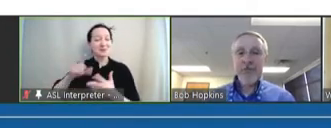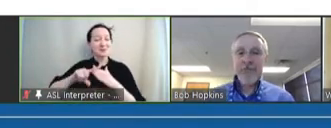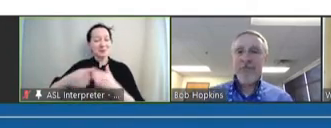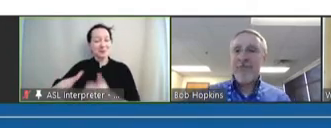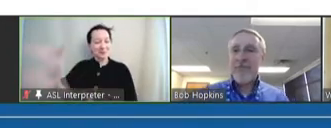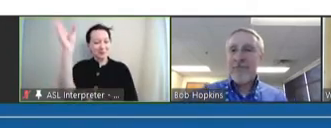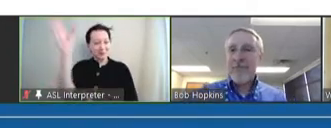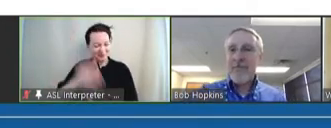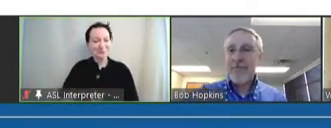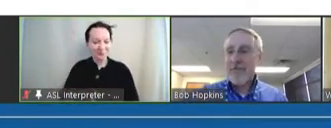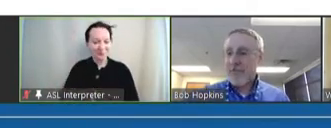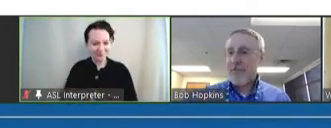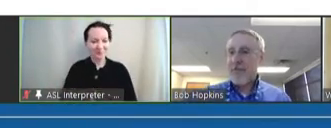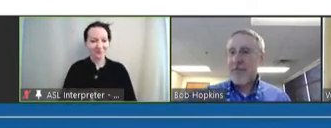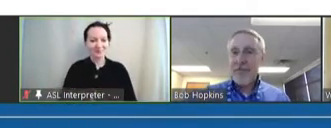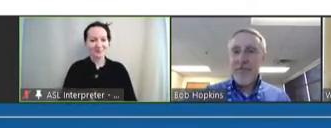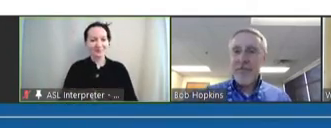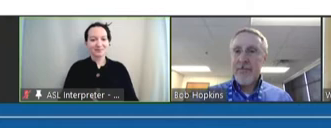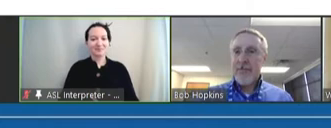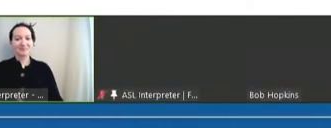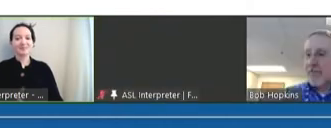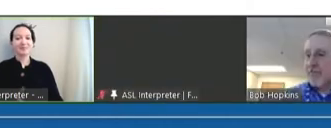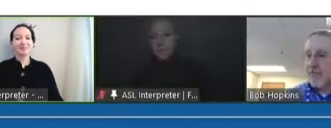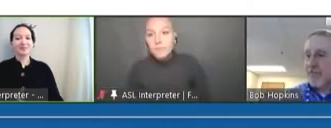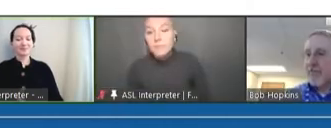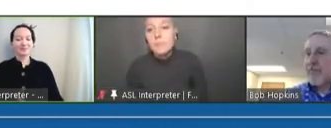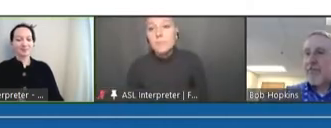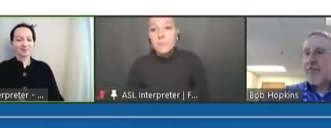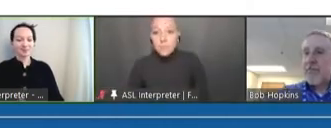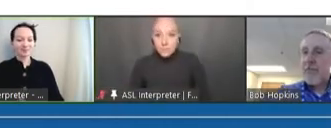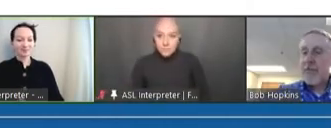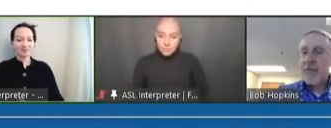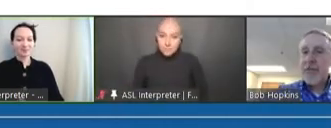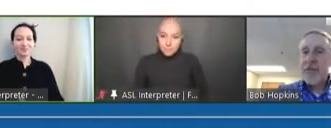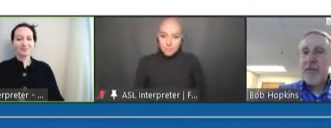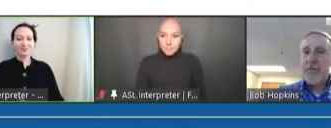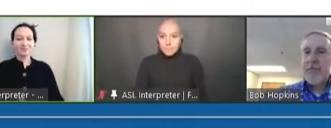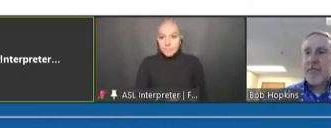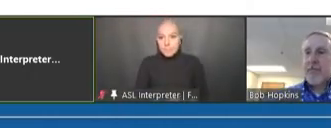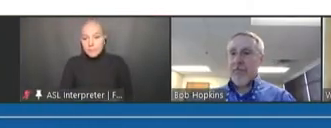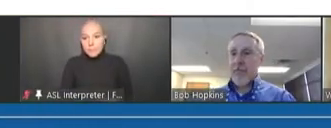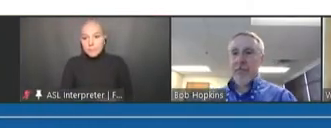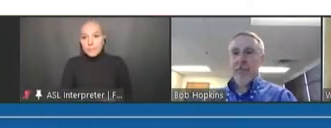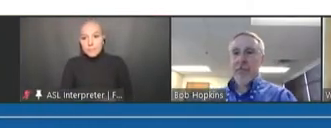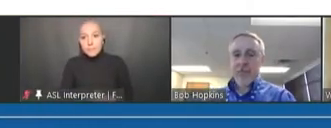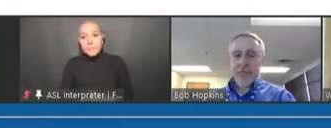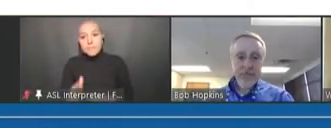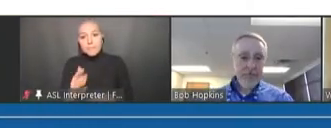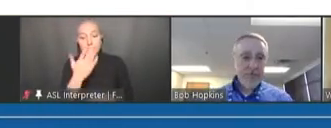Walter Orenstein: Thank you very much. My goal today is to review the history of NVAC,